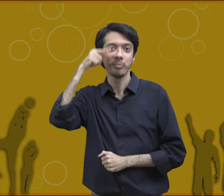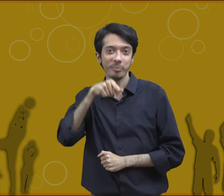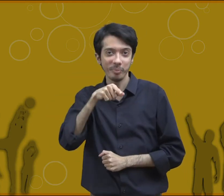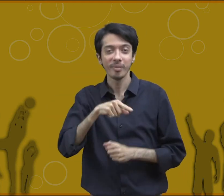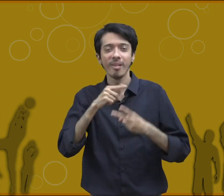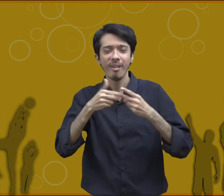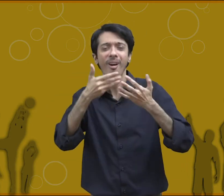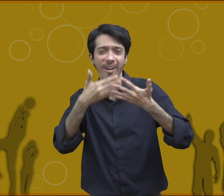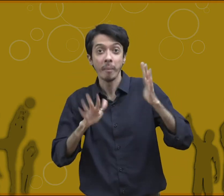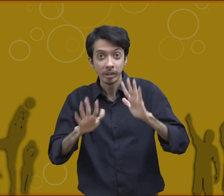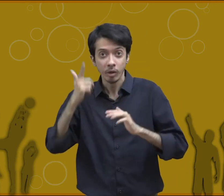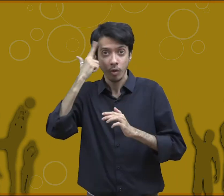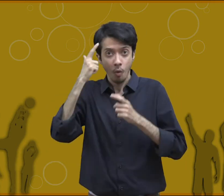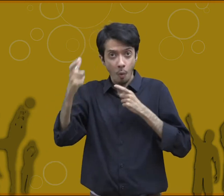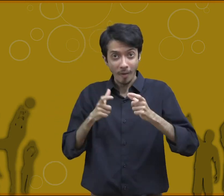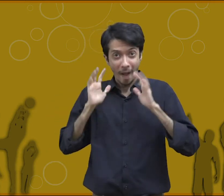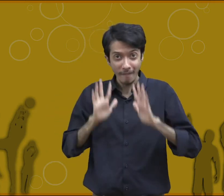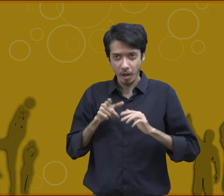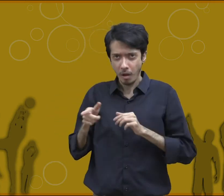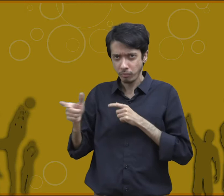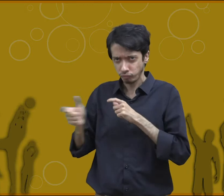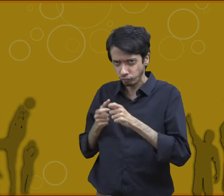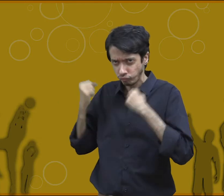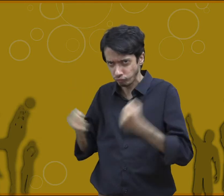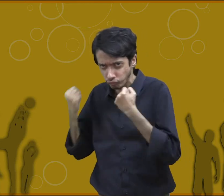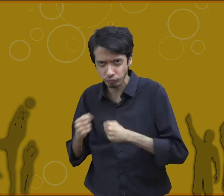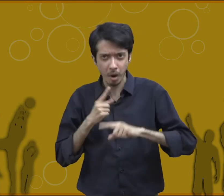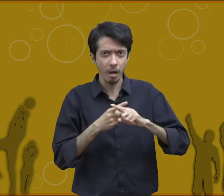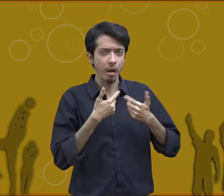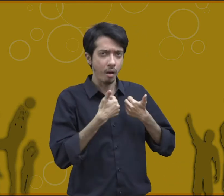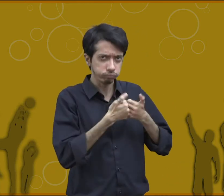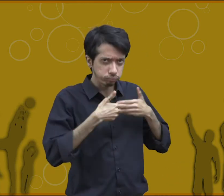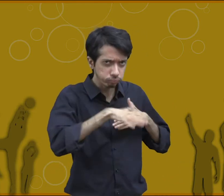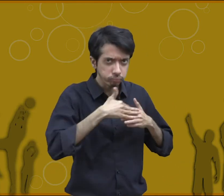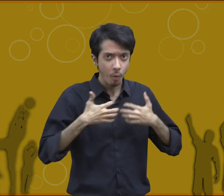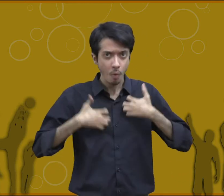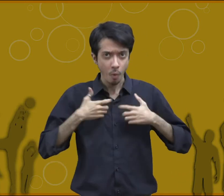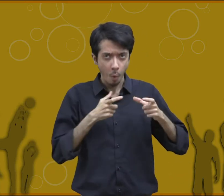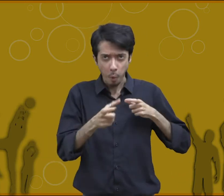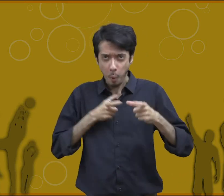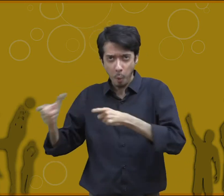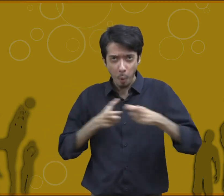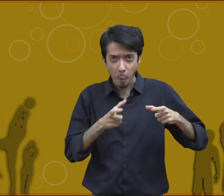them so it is good for the development of the people if they have control over their emotions